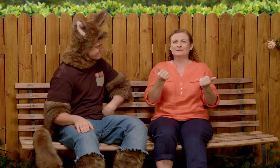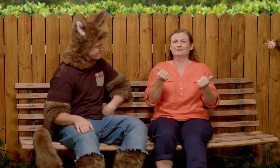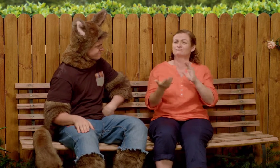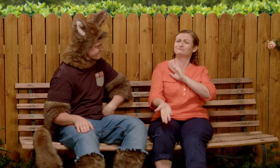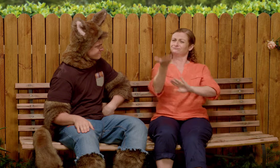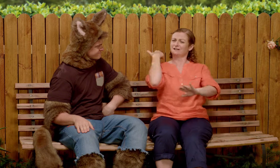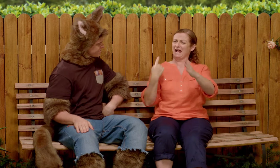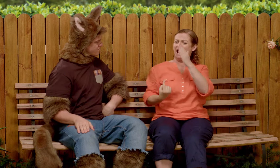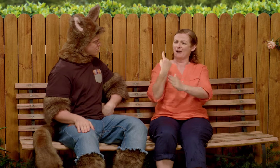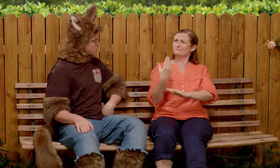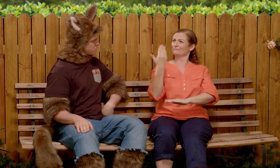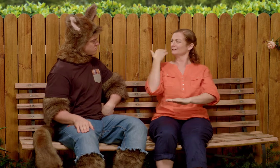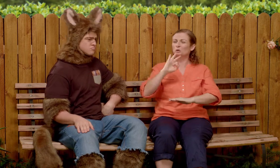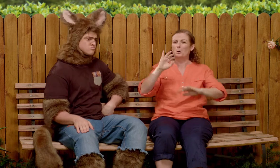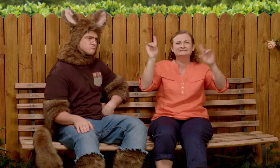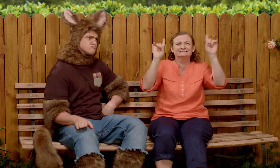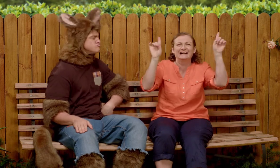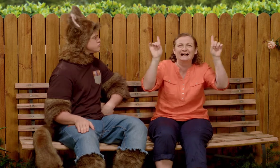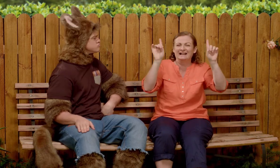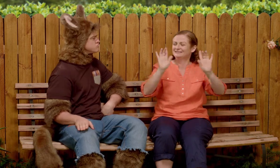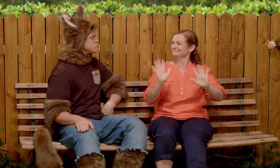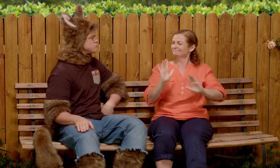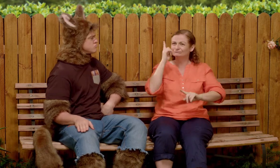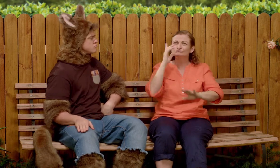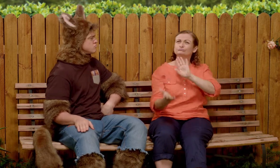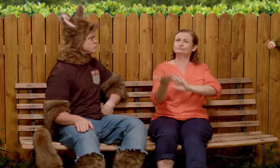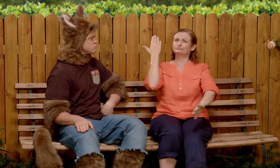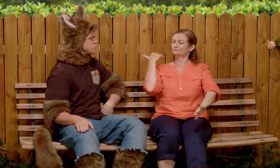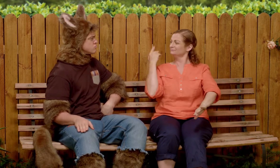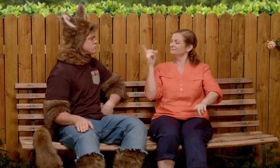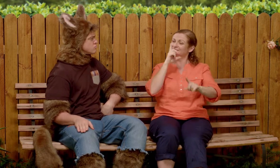that's happened previously, an event that's happened?